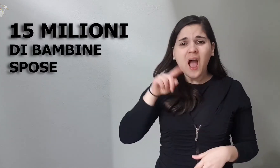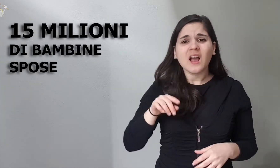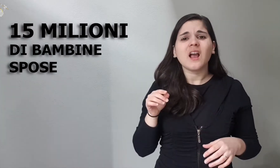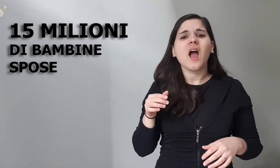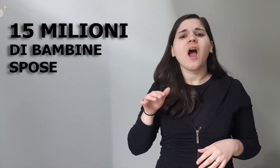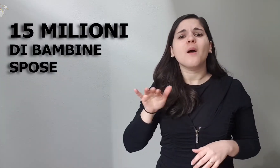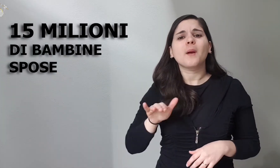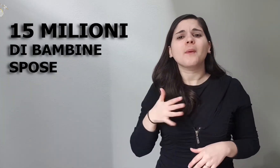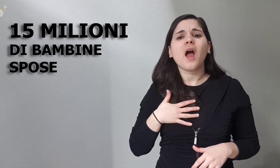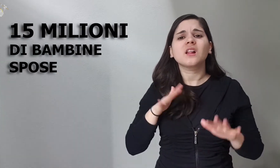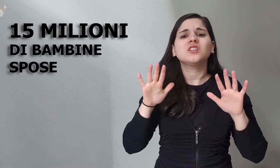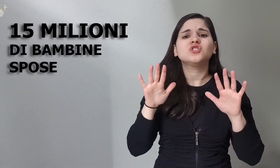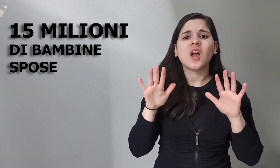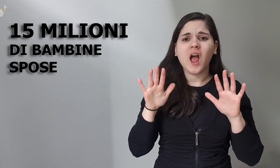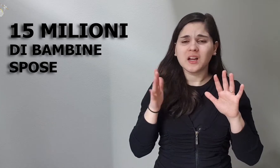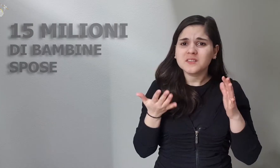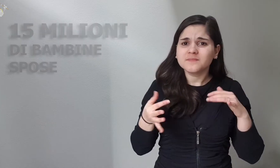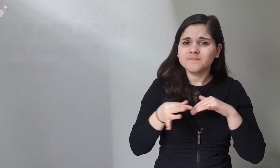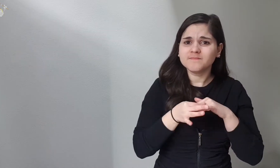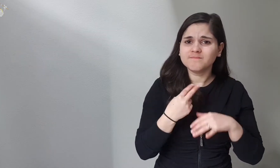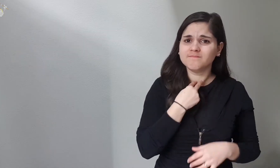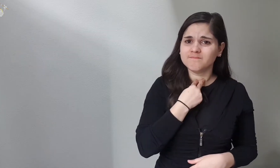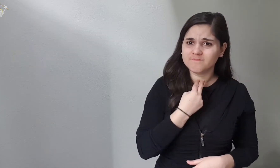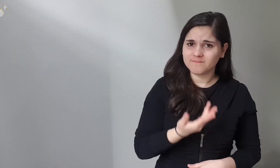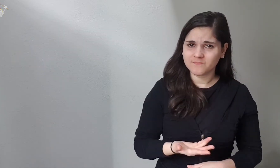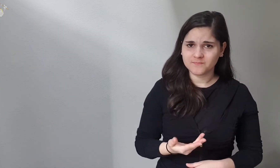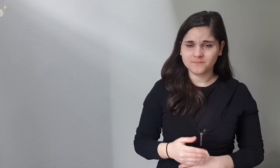They are forced to marry even at the age of 10.